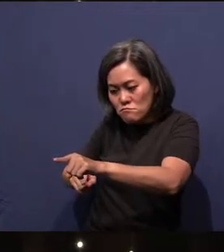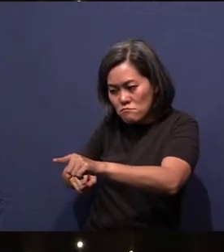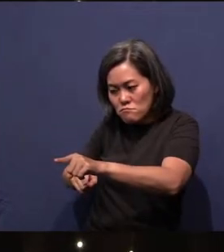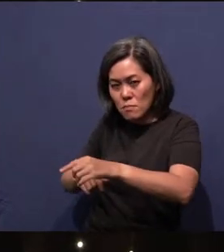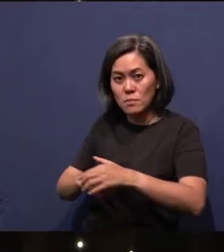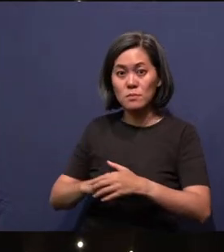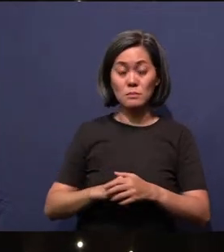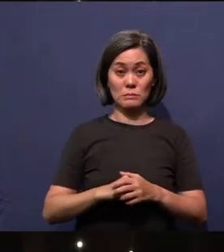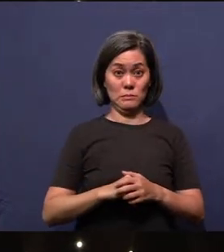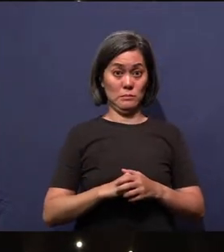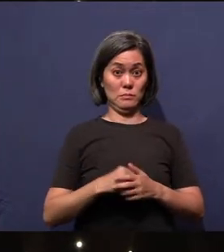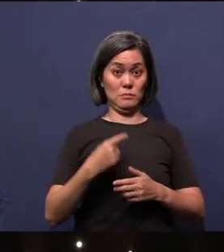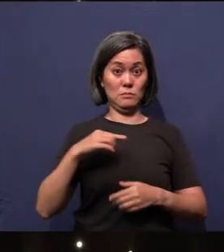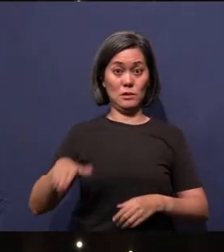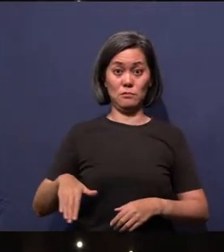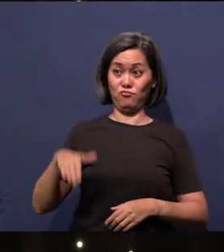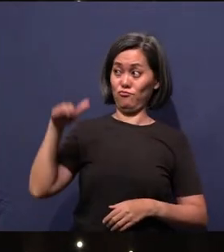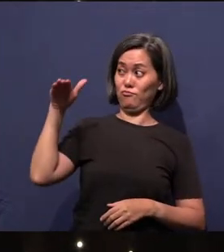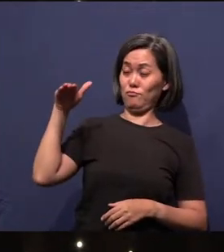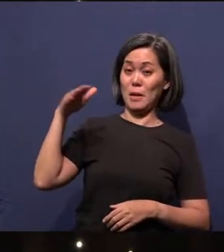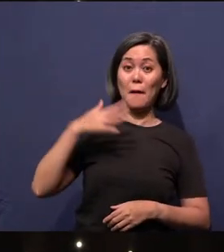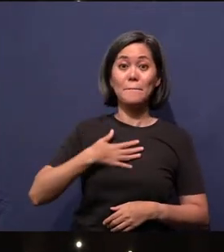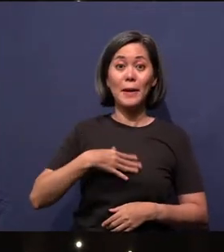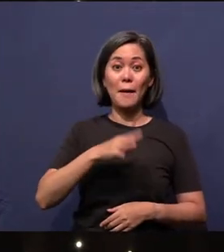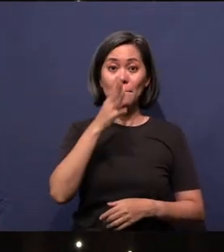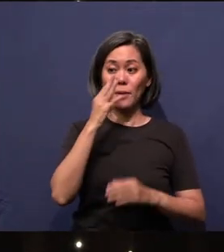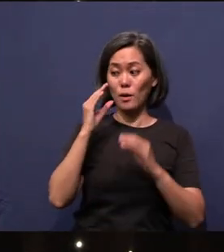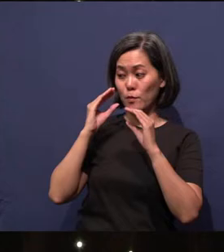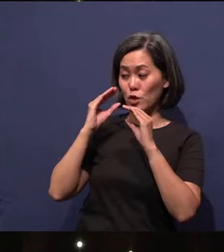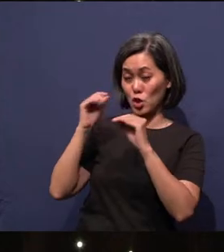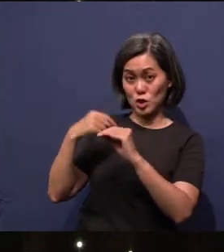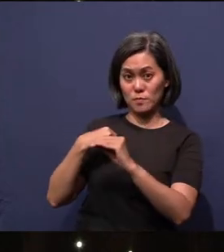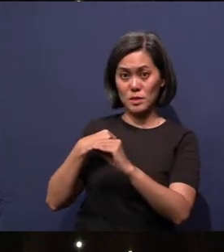And so I grew up, my mom had to teach me that even if someone was walking behind